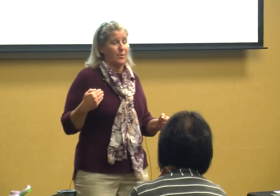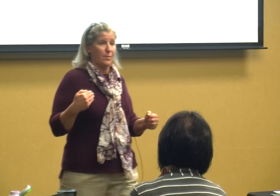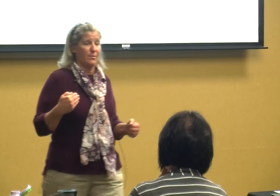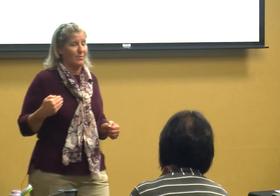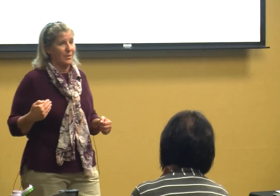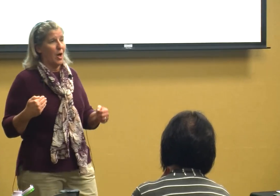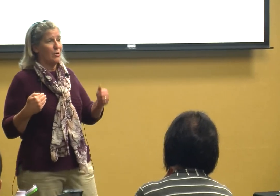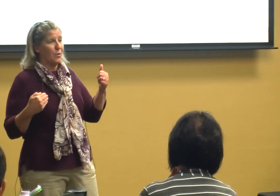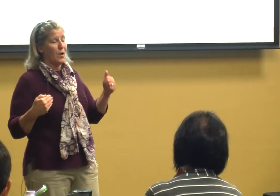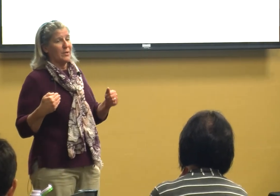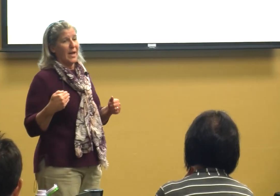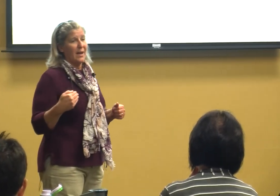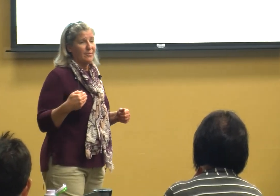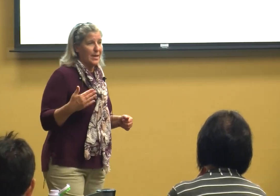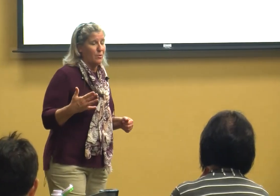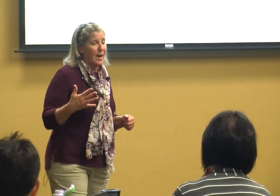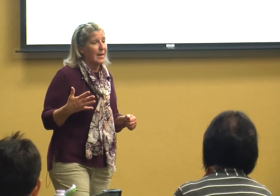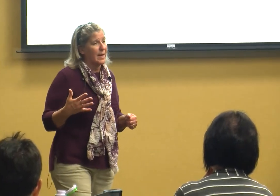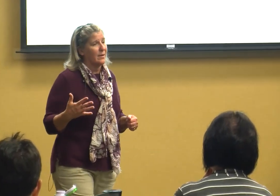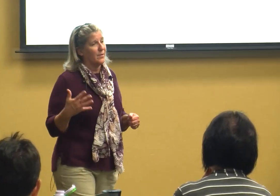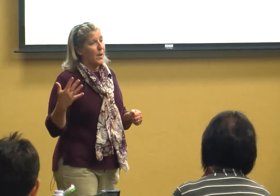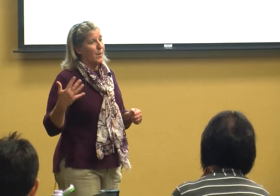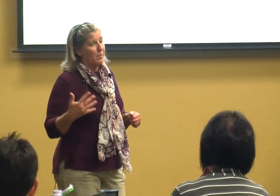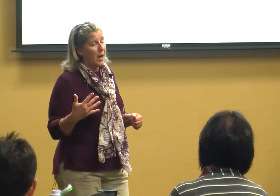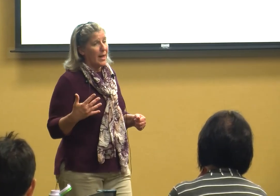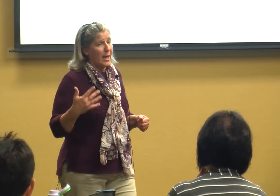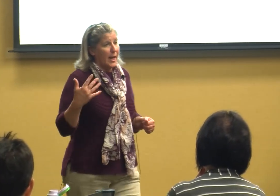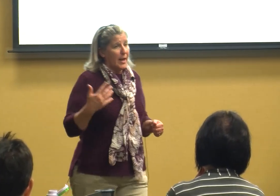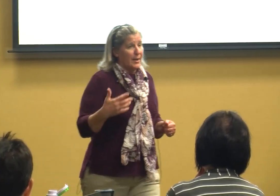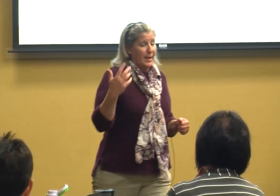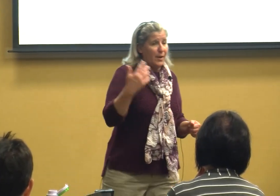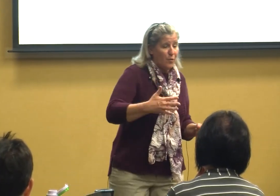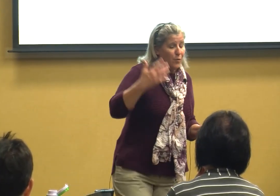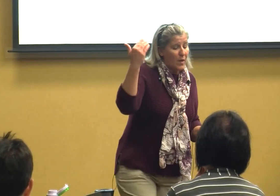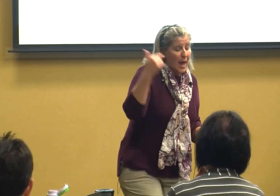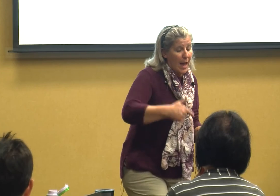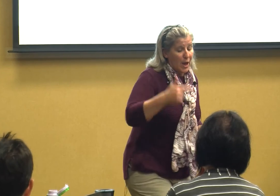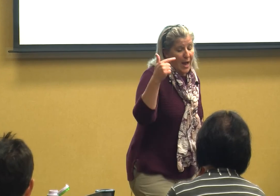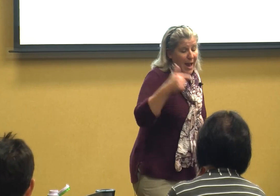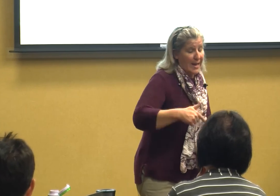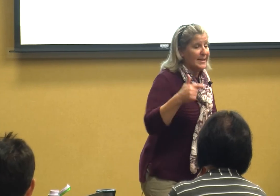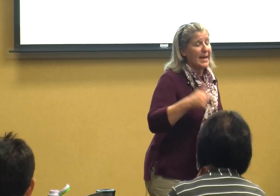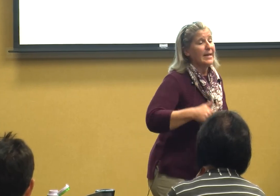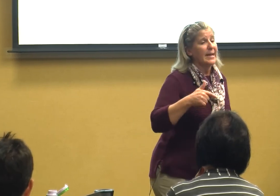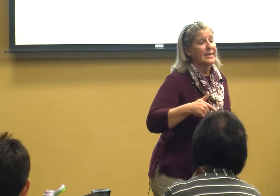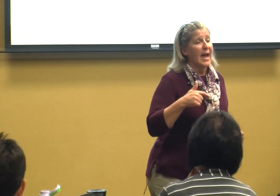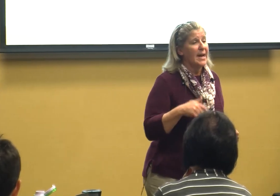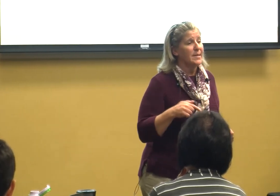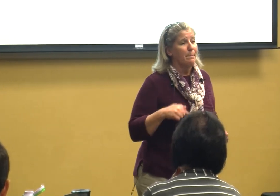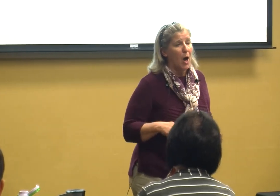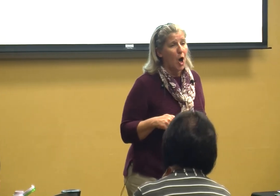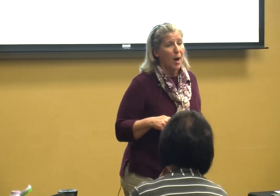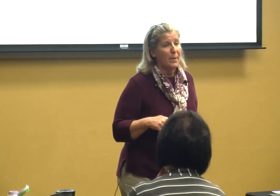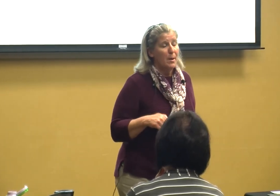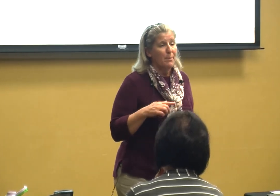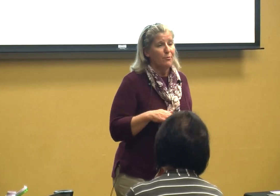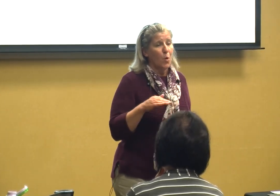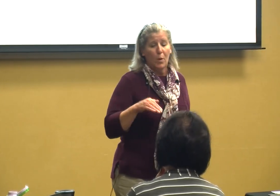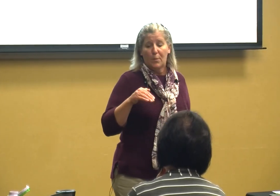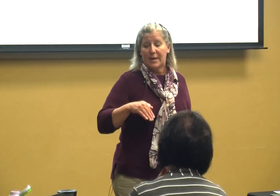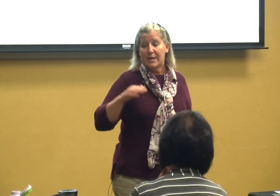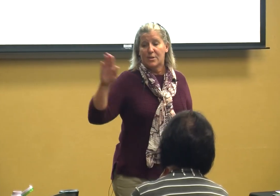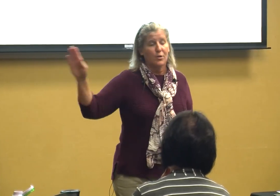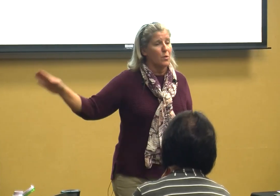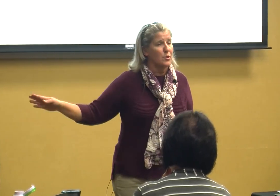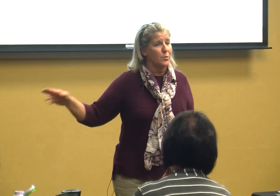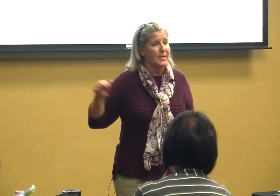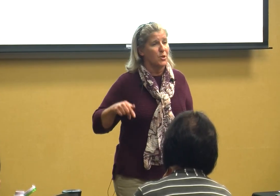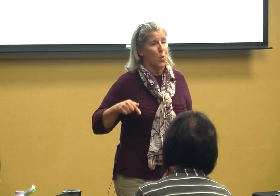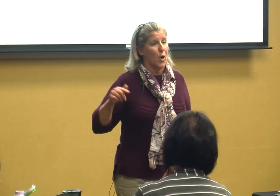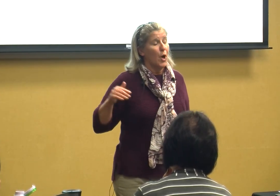are long grown and I have ten grandkids but I did it as a mom before we went into the grocery store